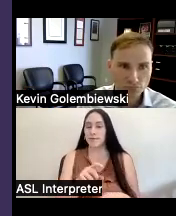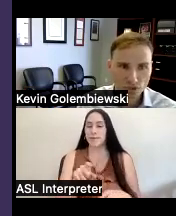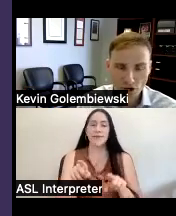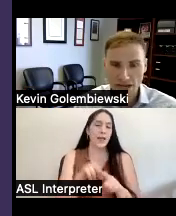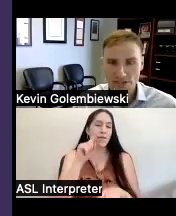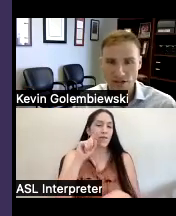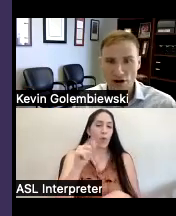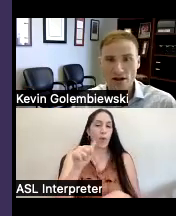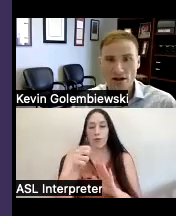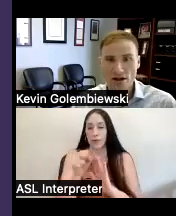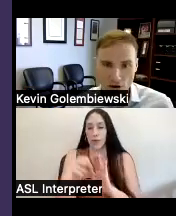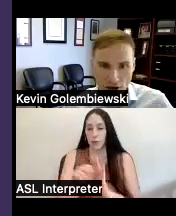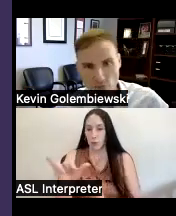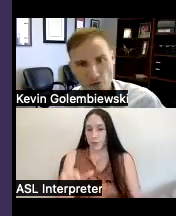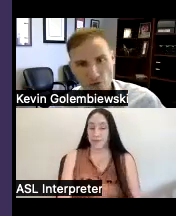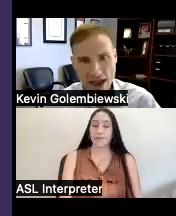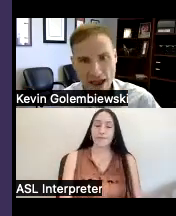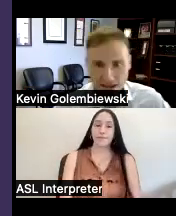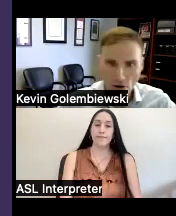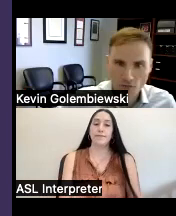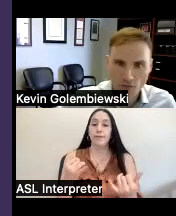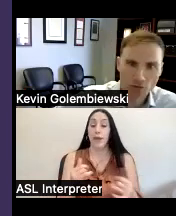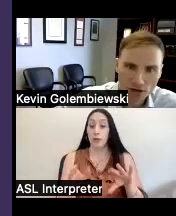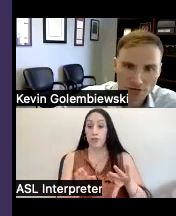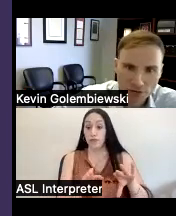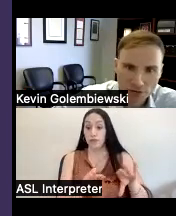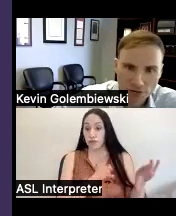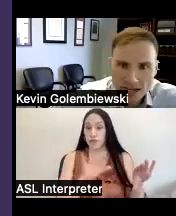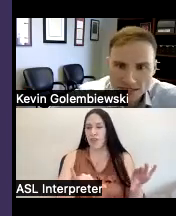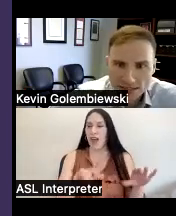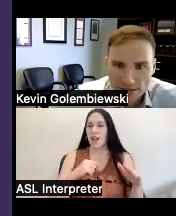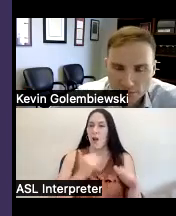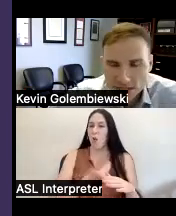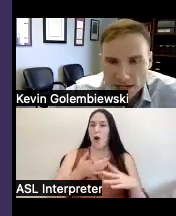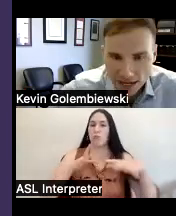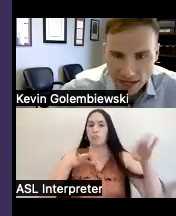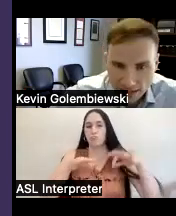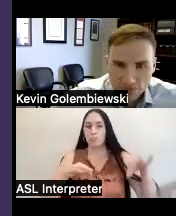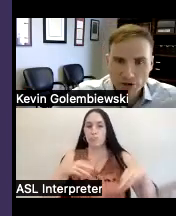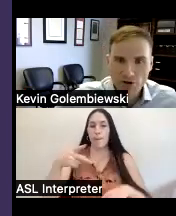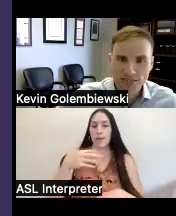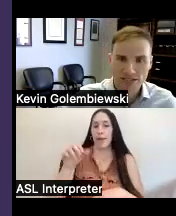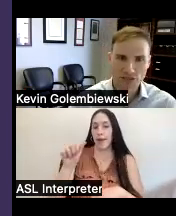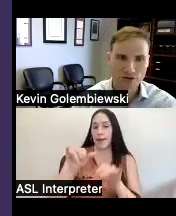okay so now now I'll move past that overview of the p a system and Disability Rights history